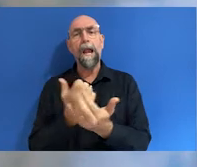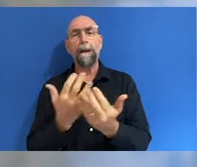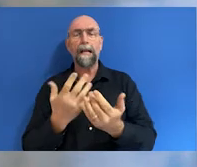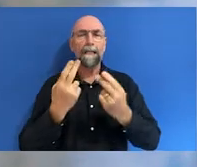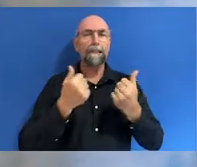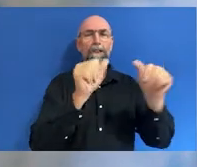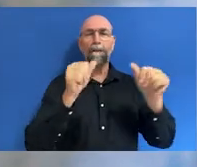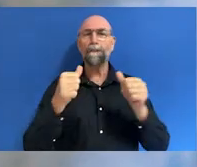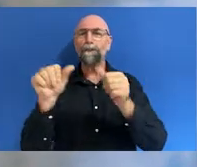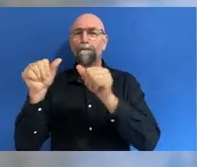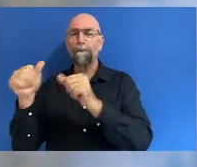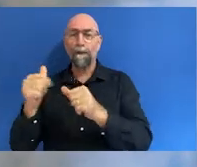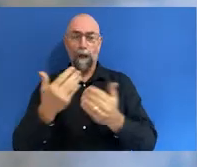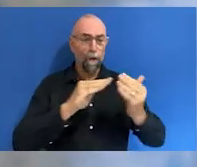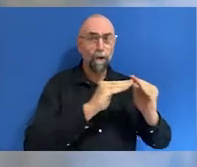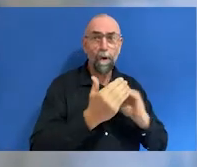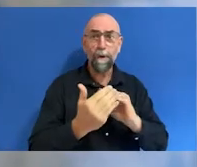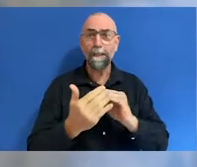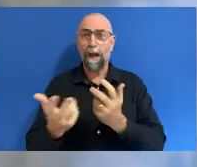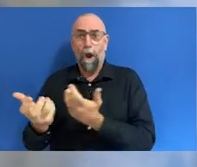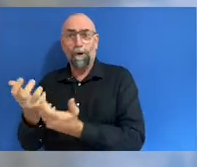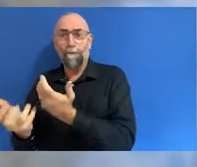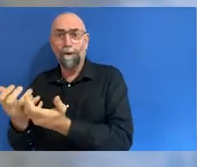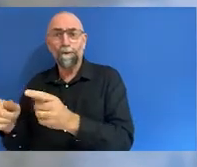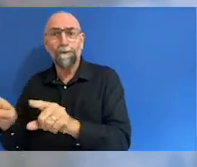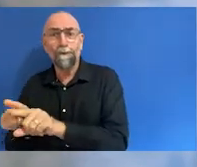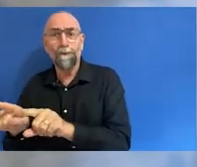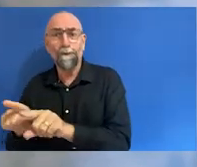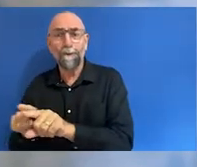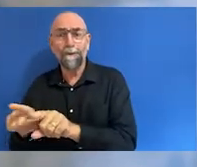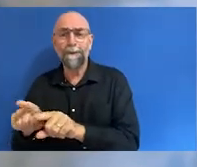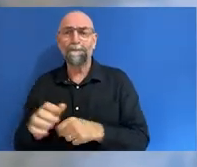Aboriginal Torres Strait Islander people within our Communities and certainly here, within our University.